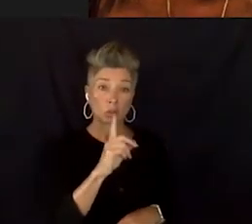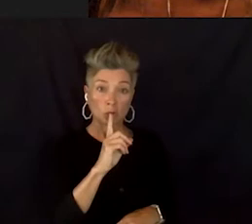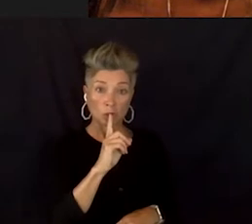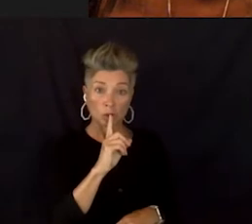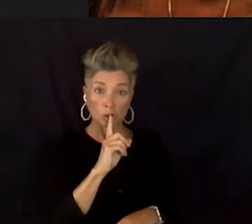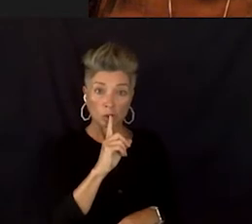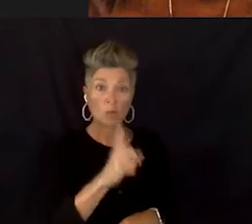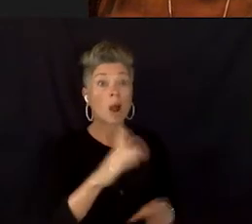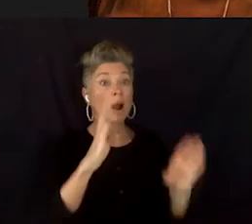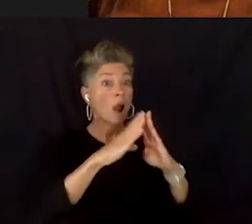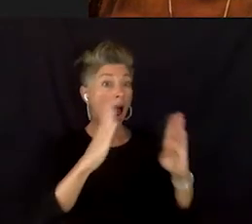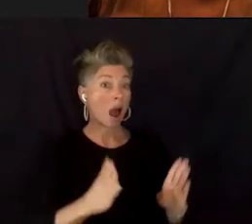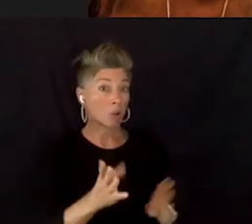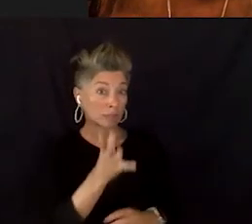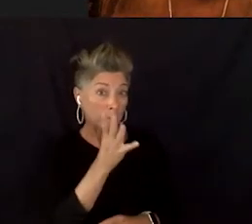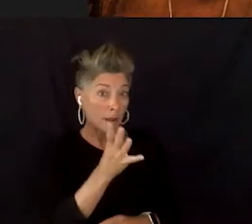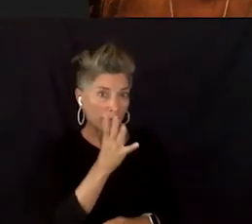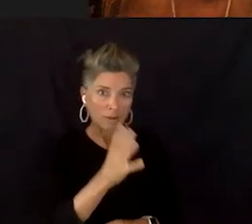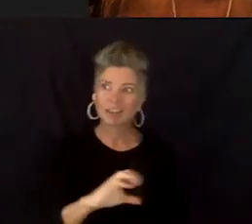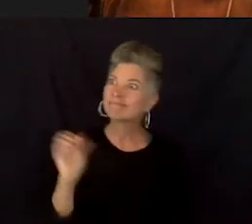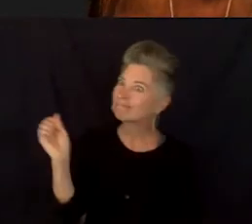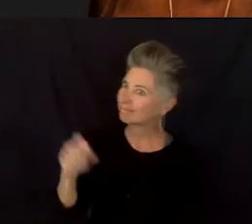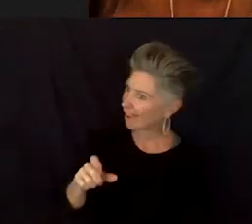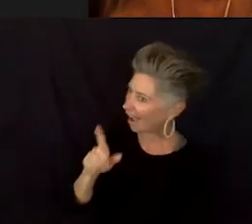I am. And so being that... - Its true.